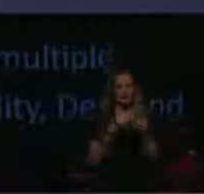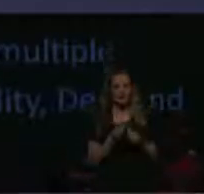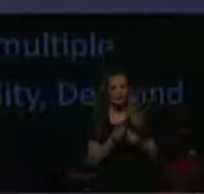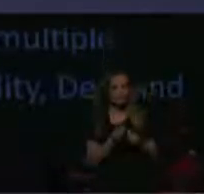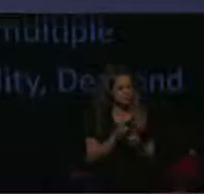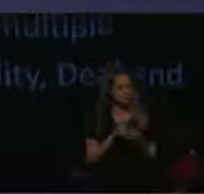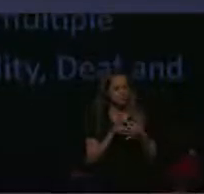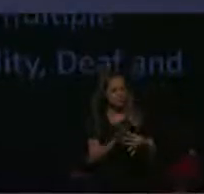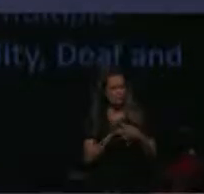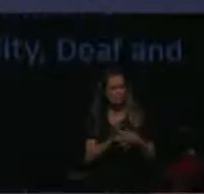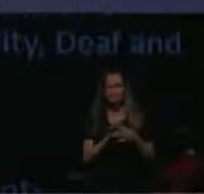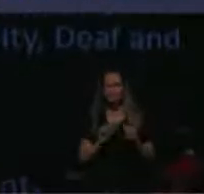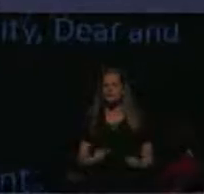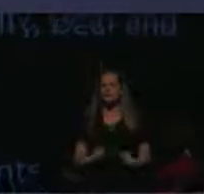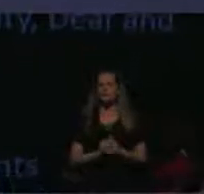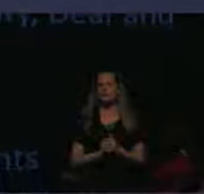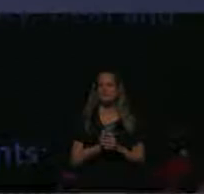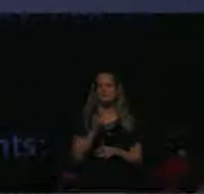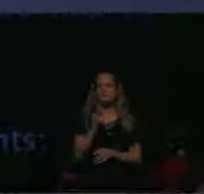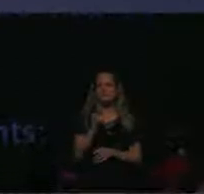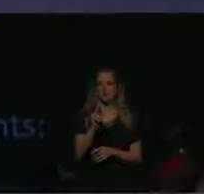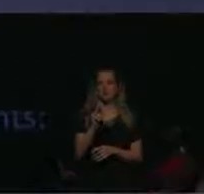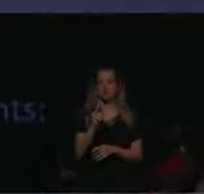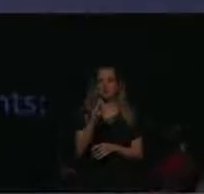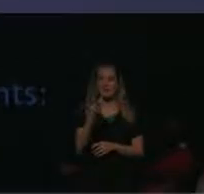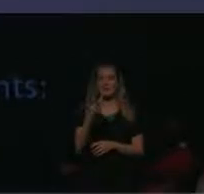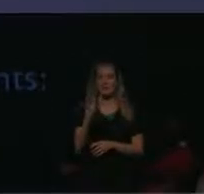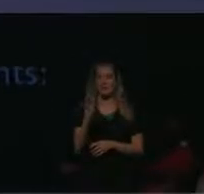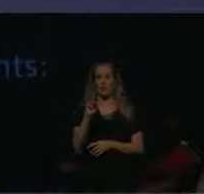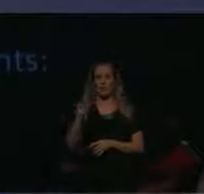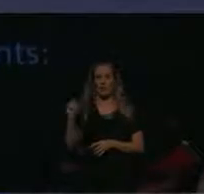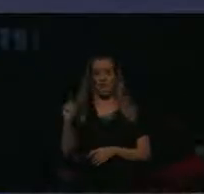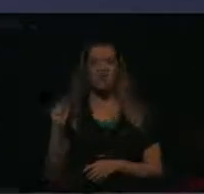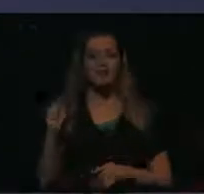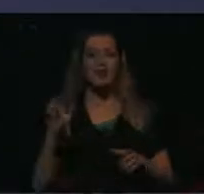Christina Watt is our active listener again today and Christina is standing by